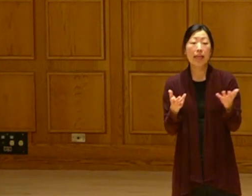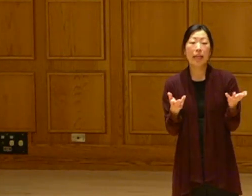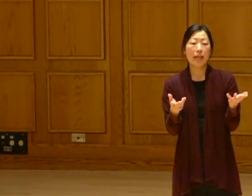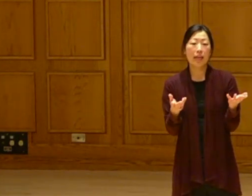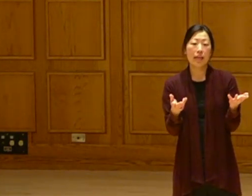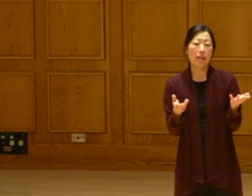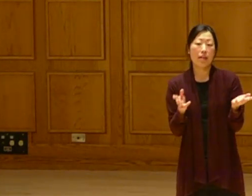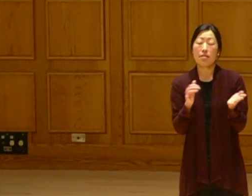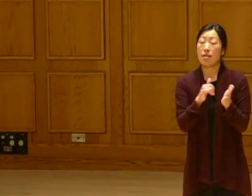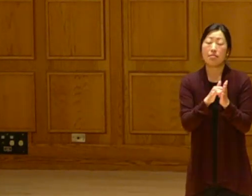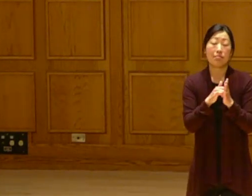Those -- that's been incredible, everyone.